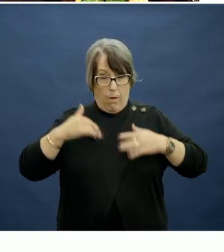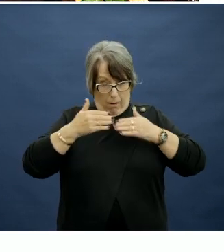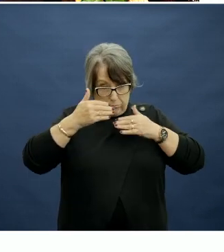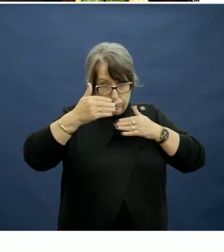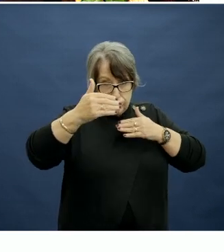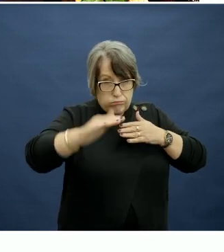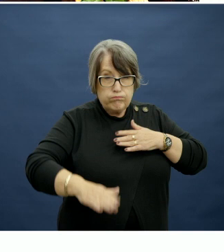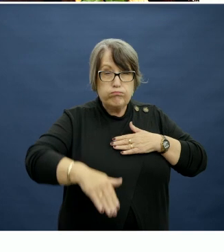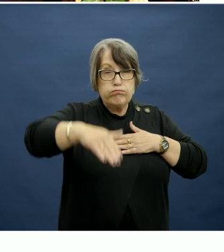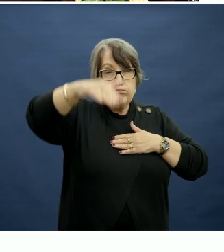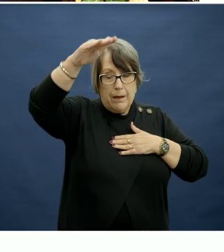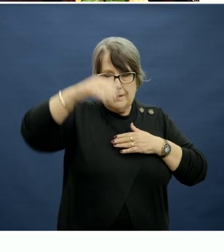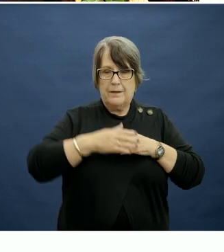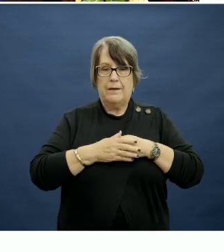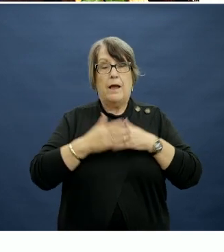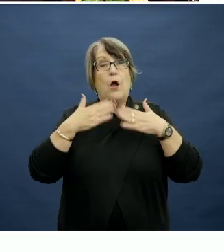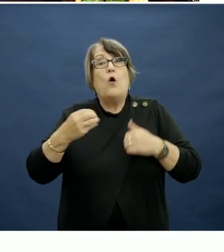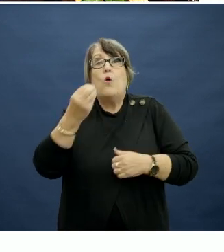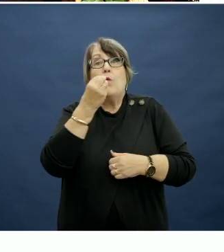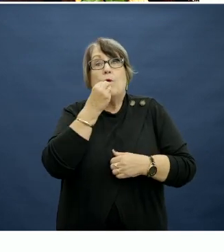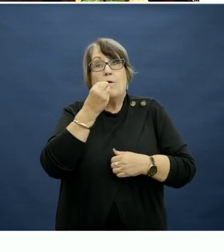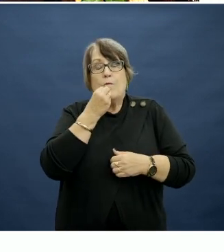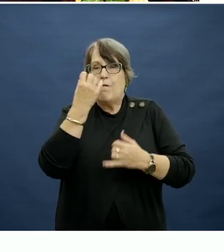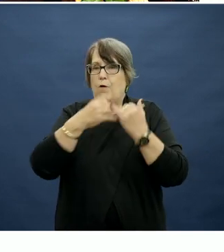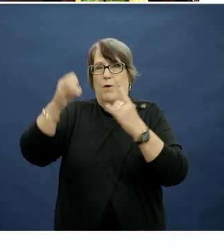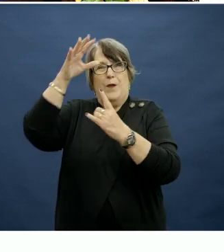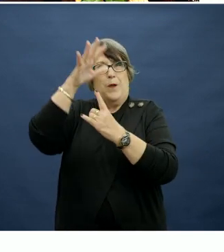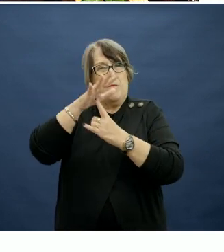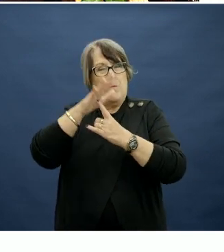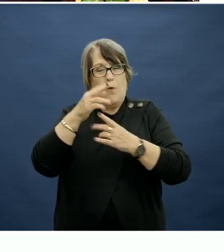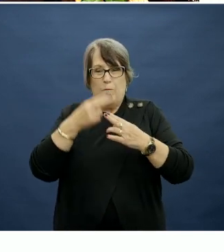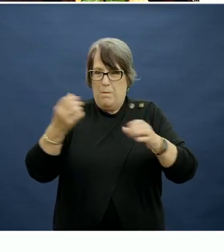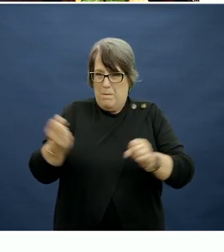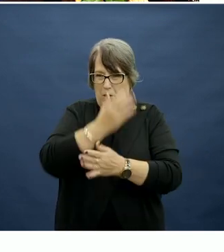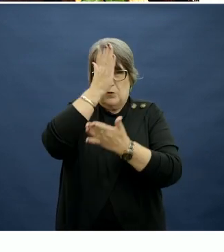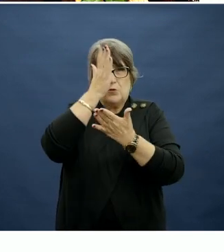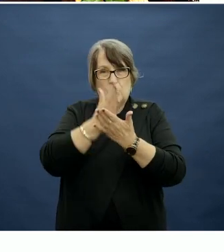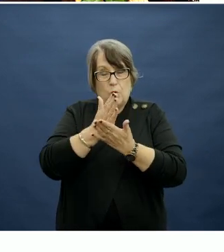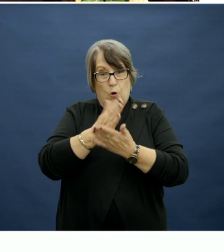So a healthy diet is an important step to ensuring that Australian children have the